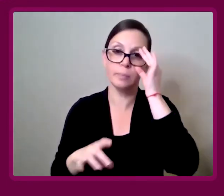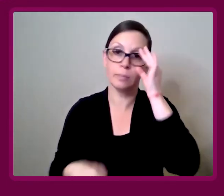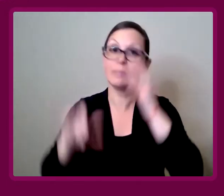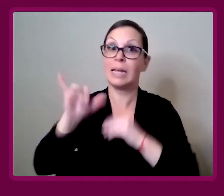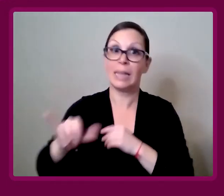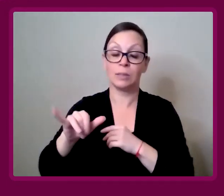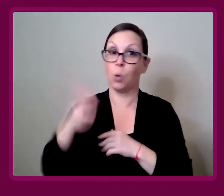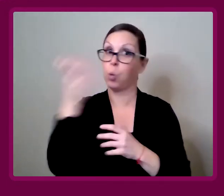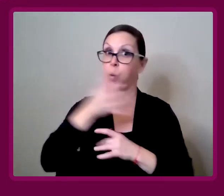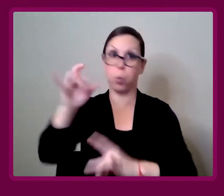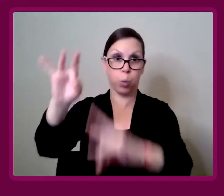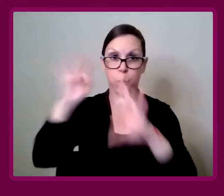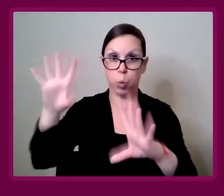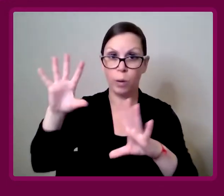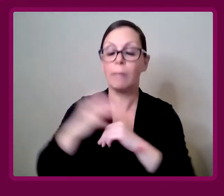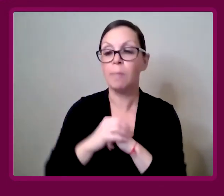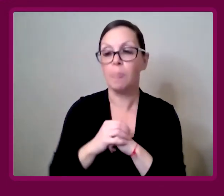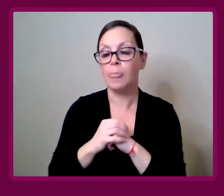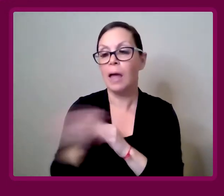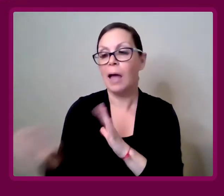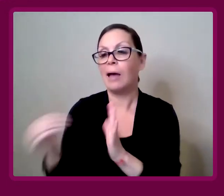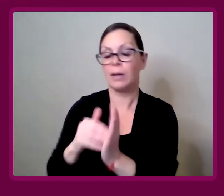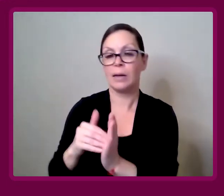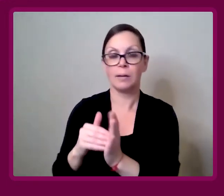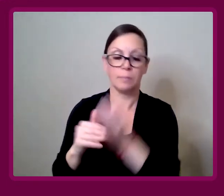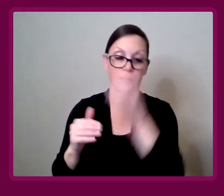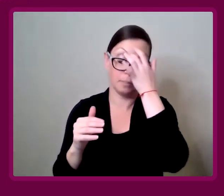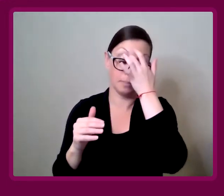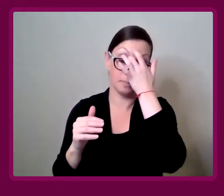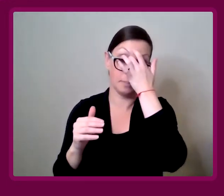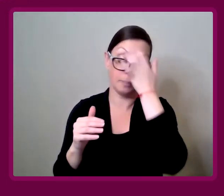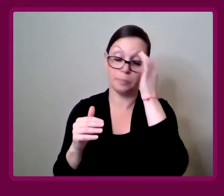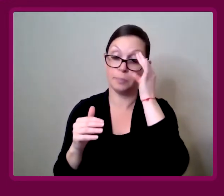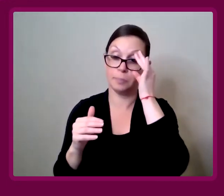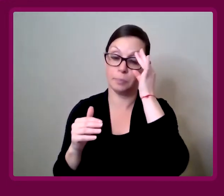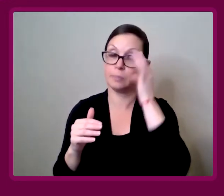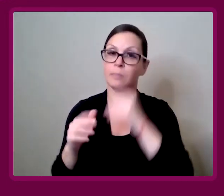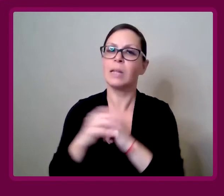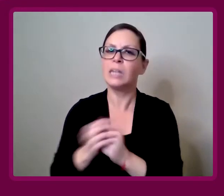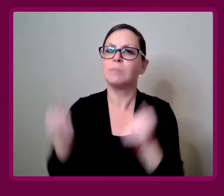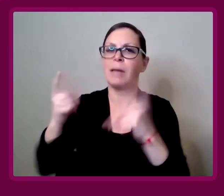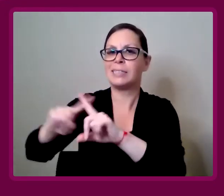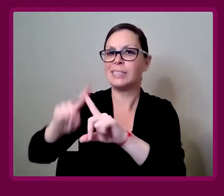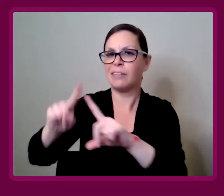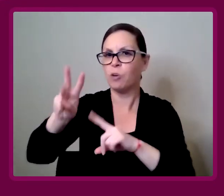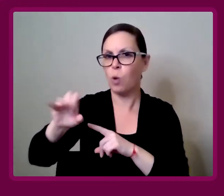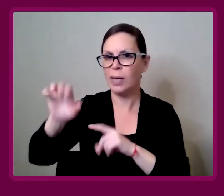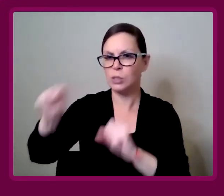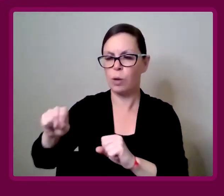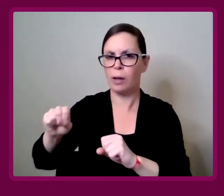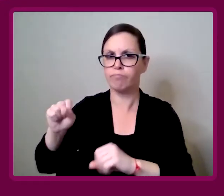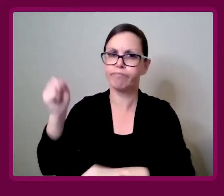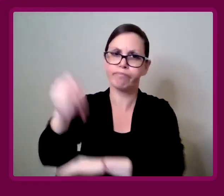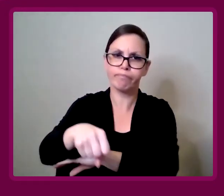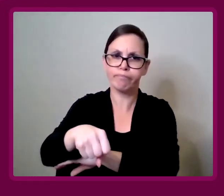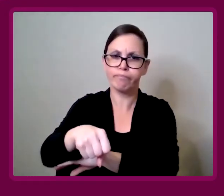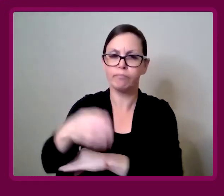Amy Francis-Smith: Well, it's a big one. I suppose again, there's varying ways you can tackle it.